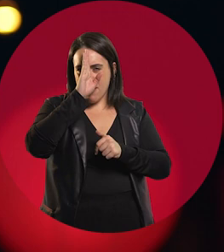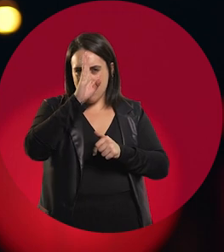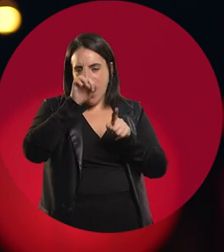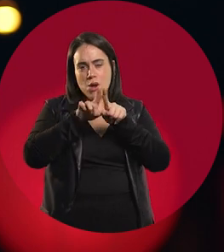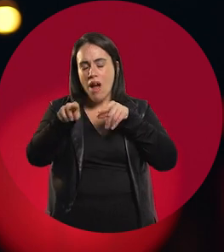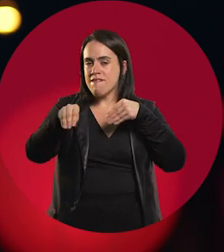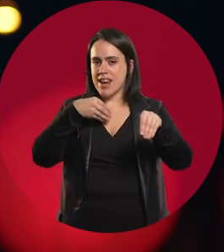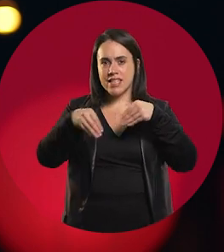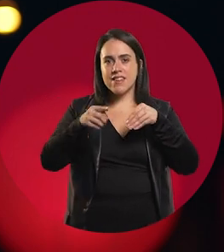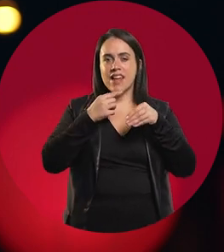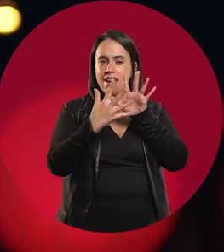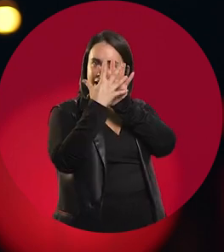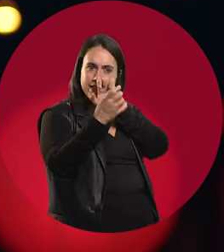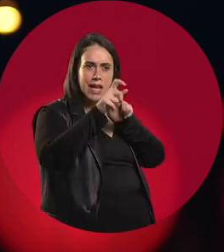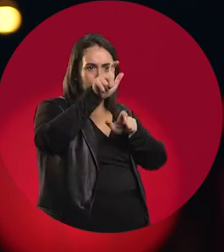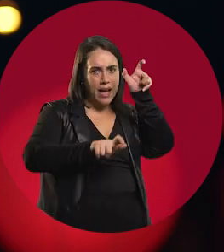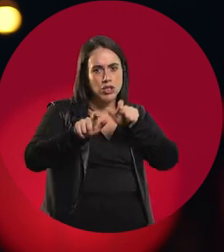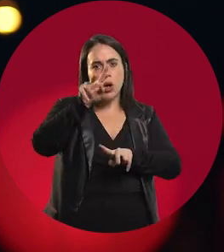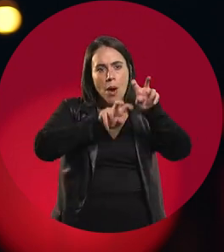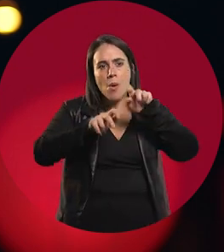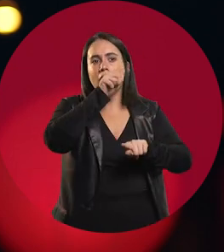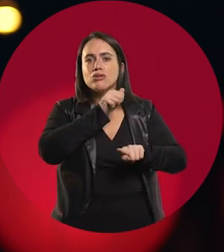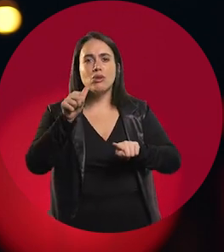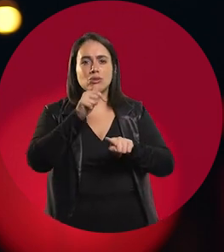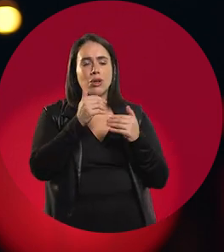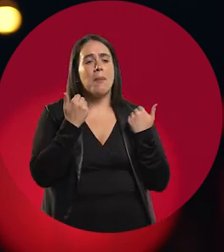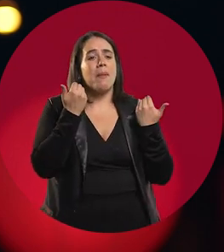understand them and solve problems and give them feedback that is valid.